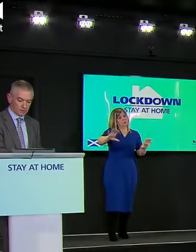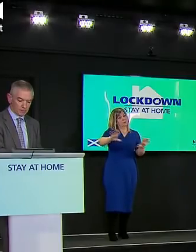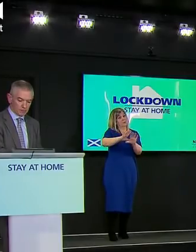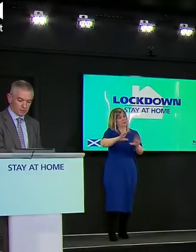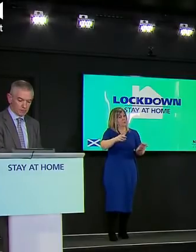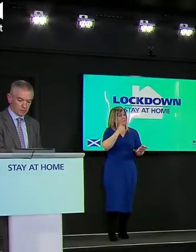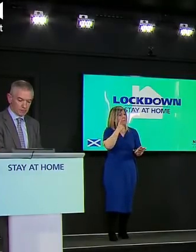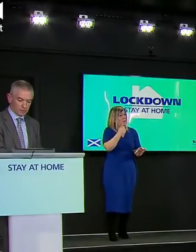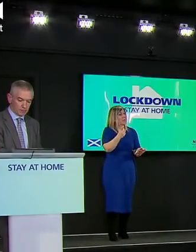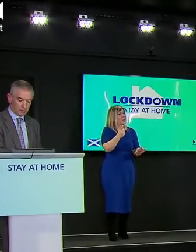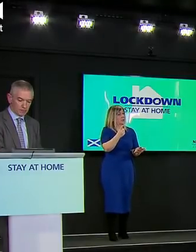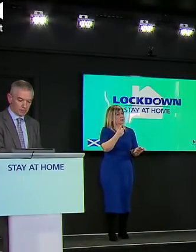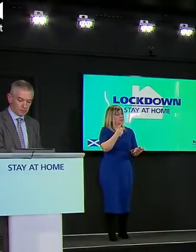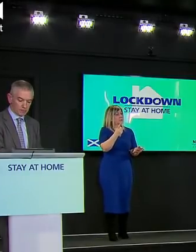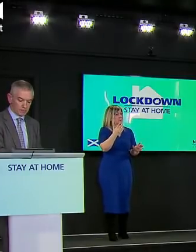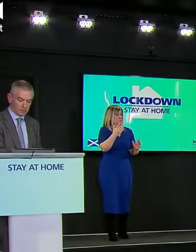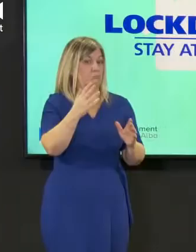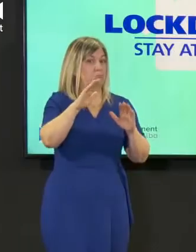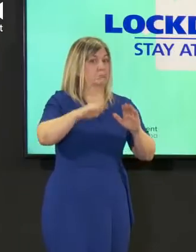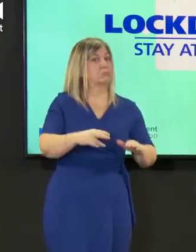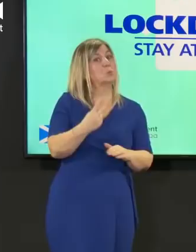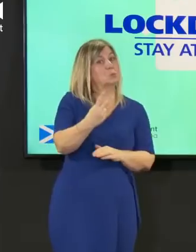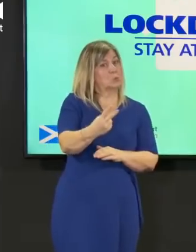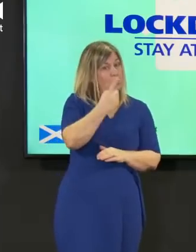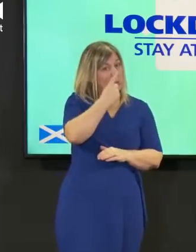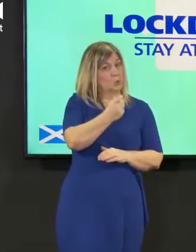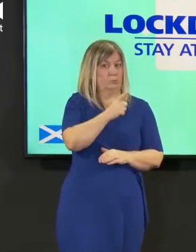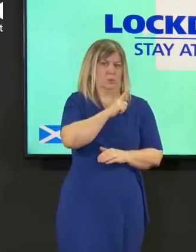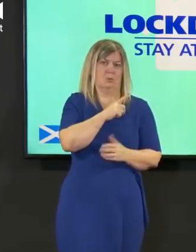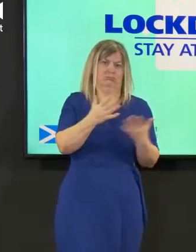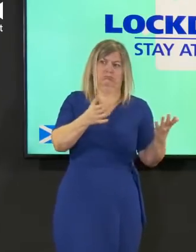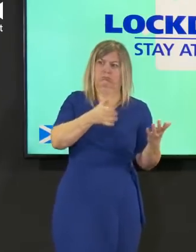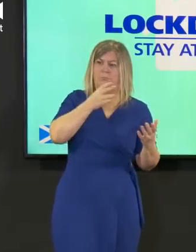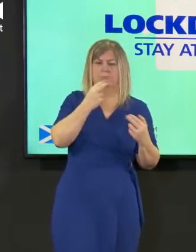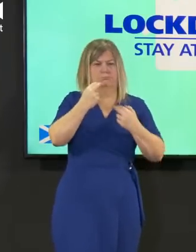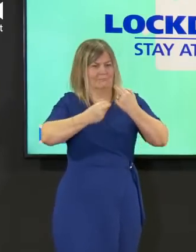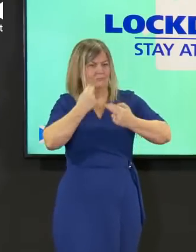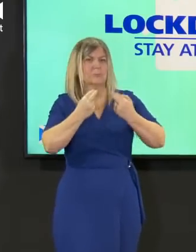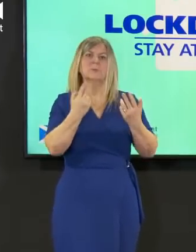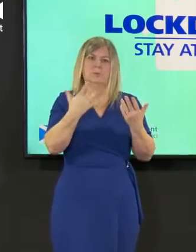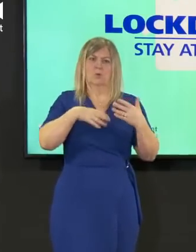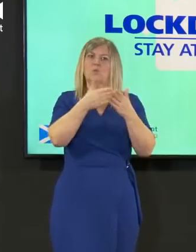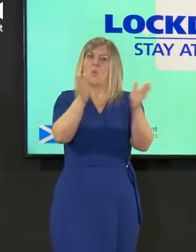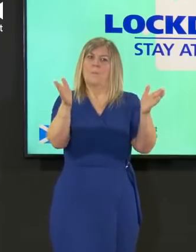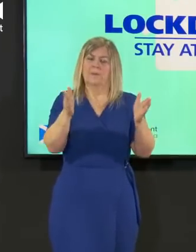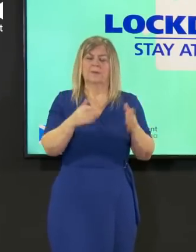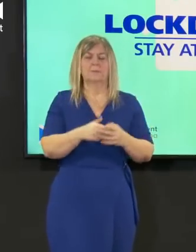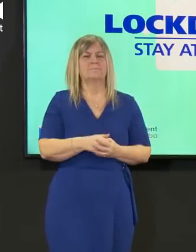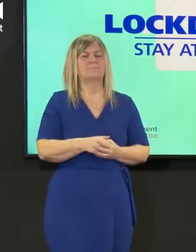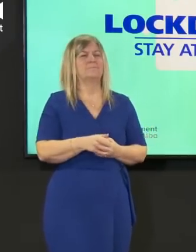businesses in the south of scotland thanks very much peter um gregor may want to say a few words